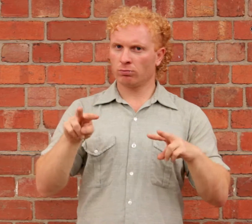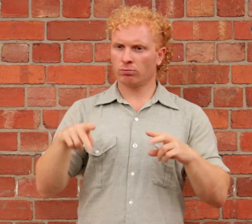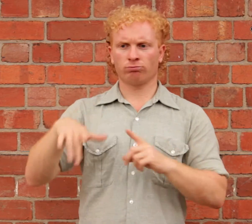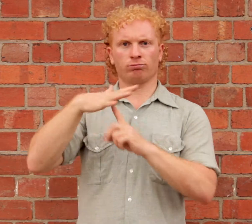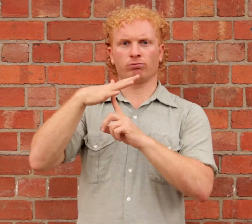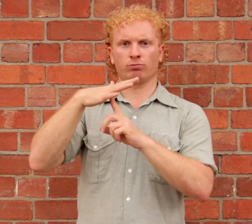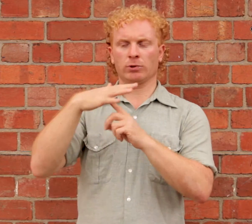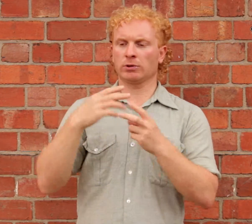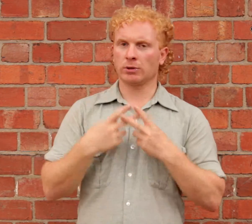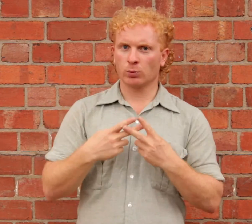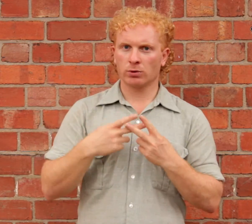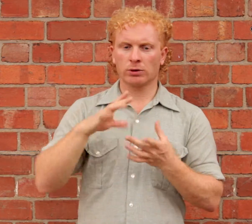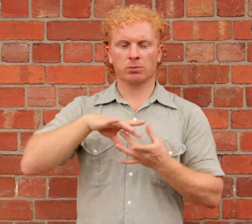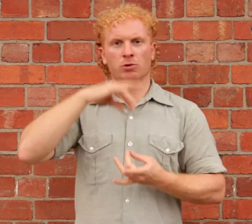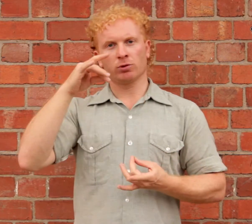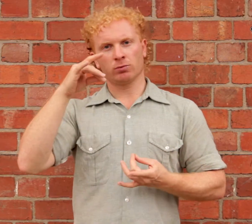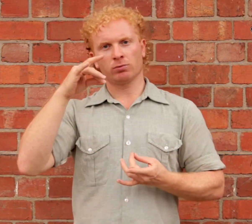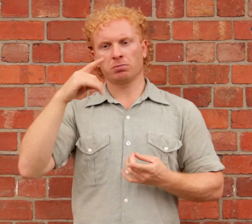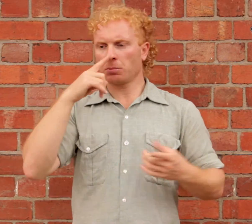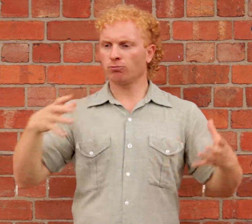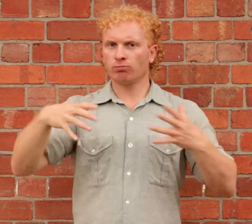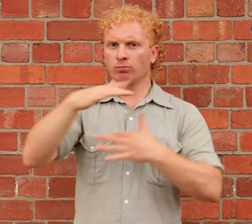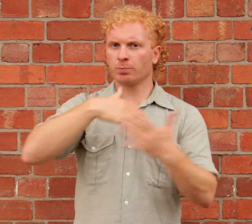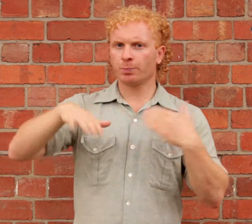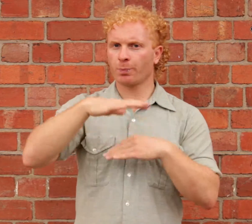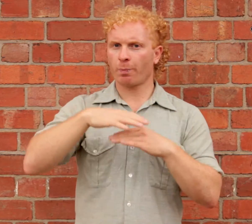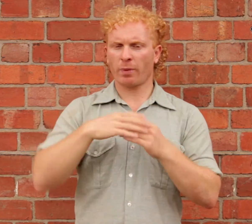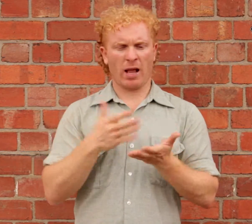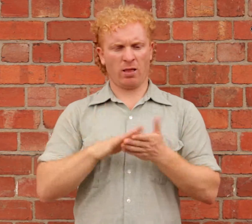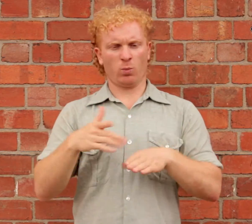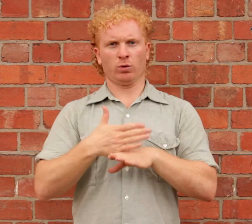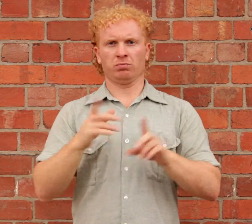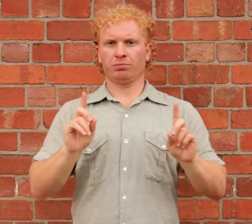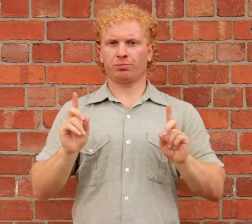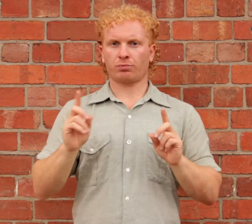looks at how sovereignty, sexuality, spirituality and ecologies interact,